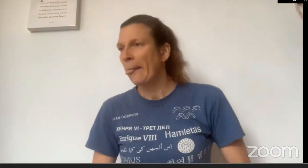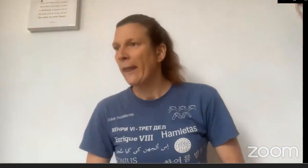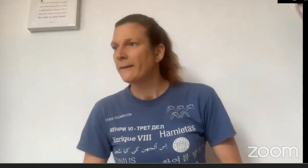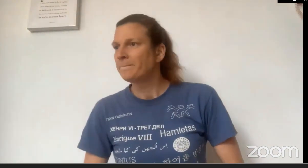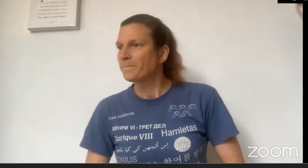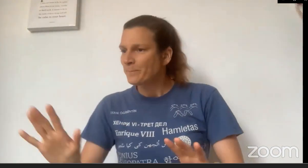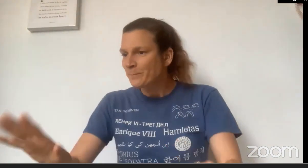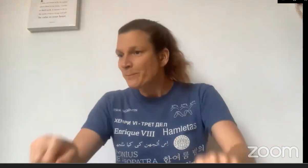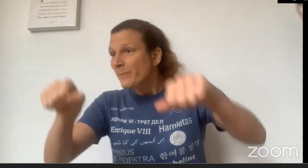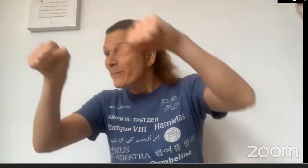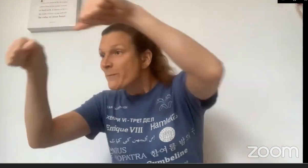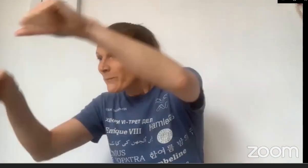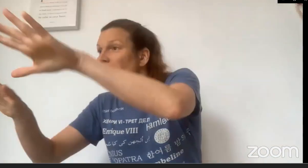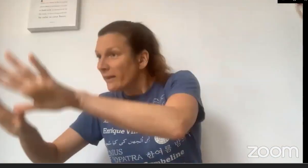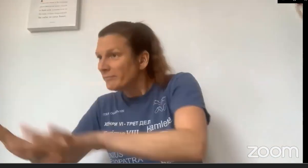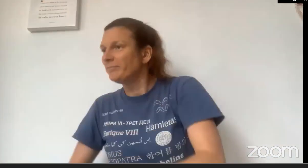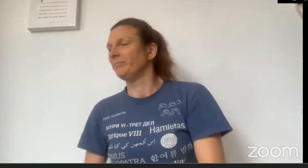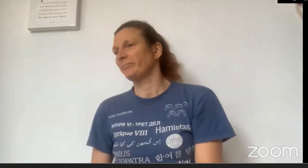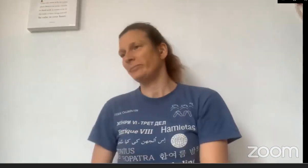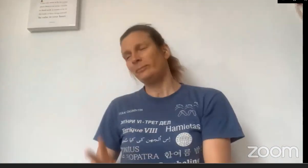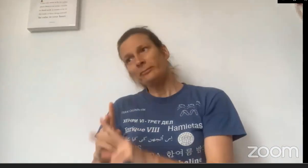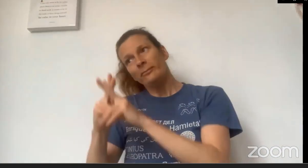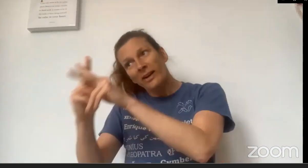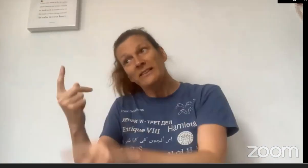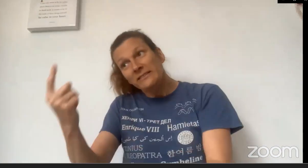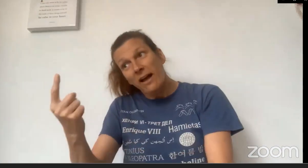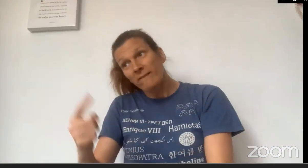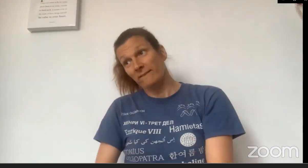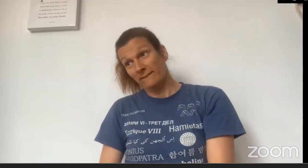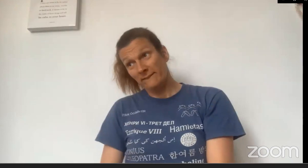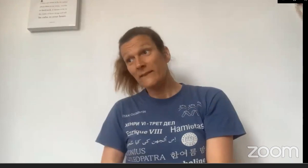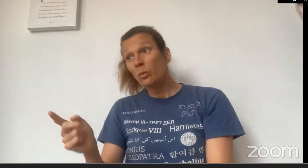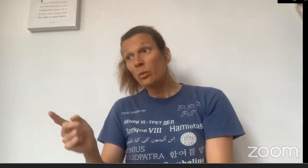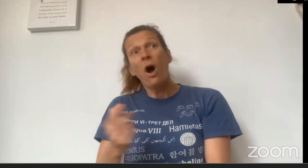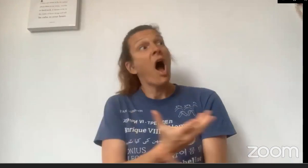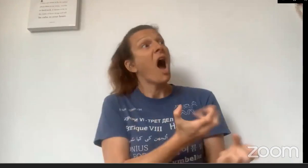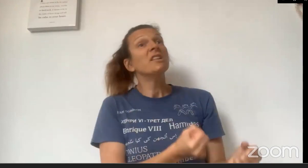"Fine."